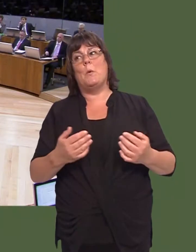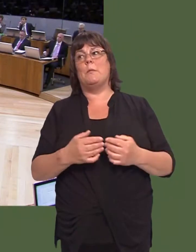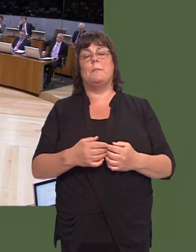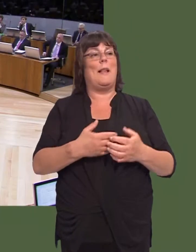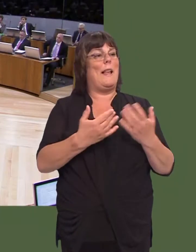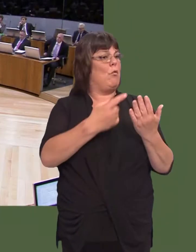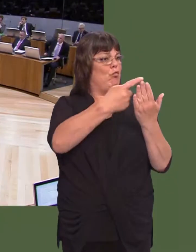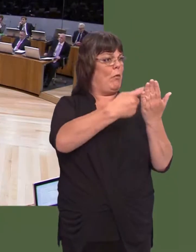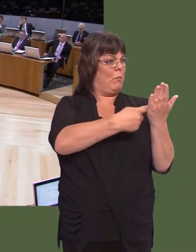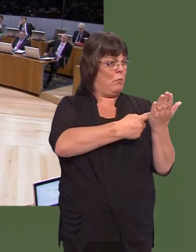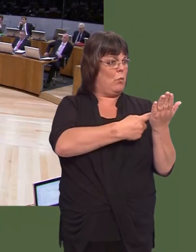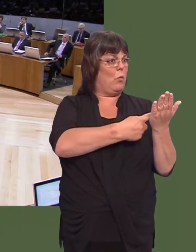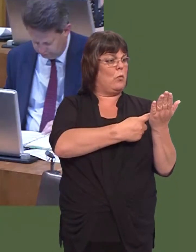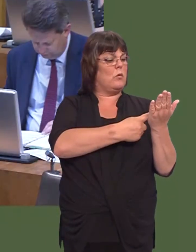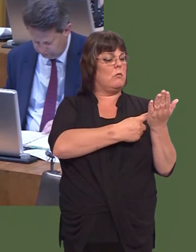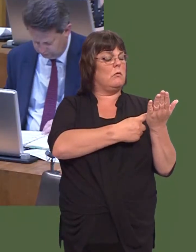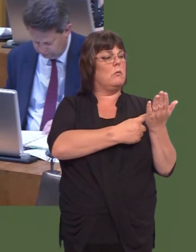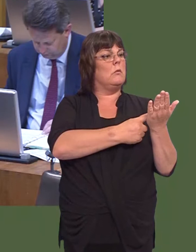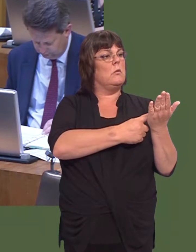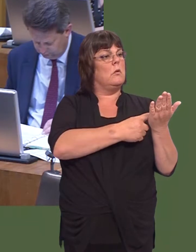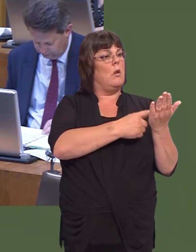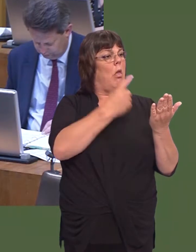mha ffordd y gallwn ni wella gwasanaethau mewn ardaloedd gwledig.